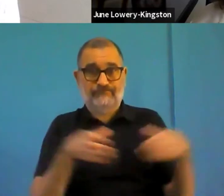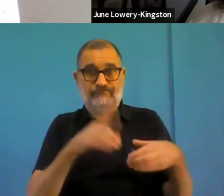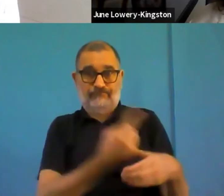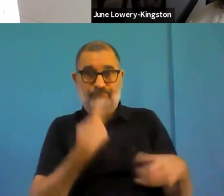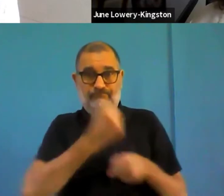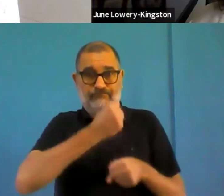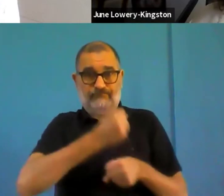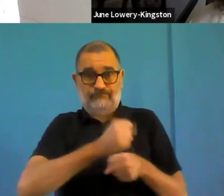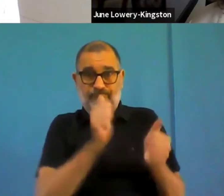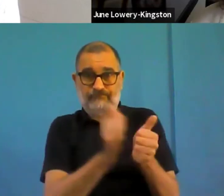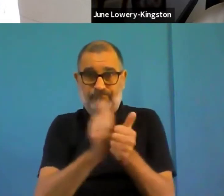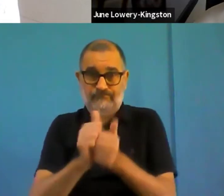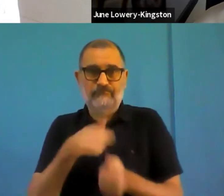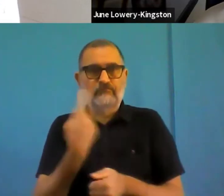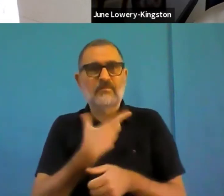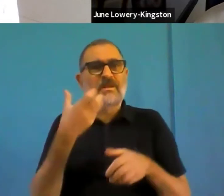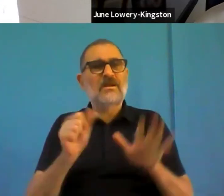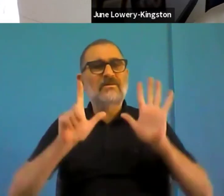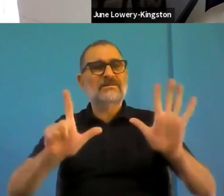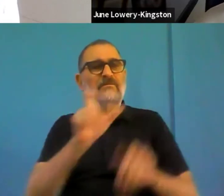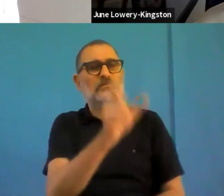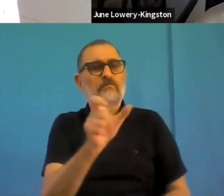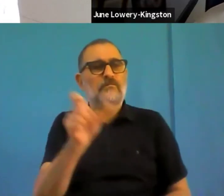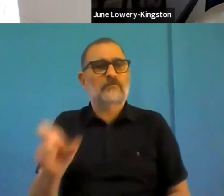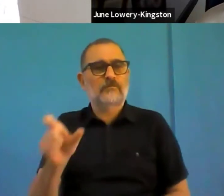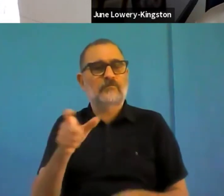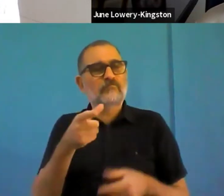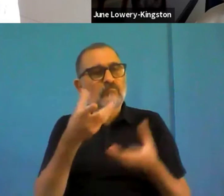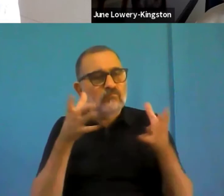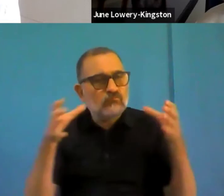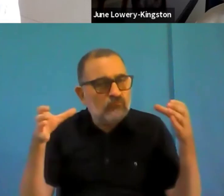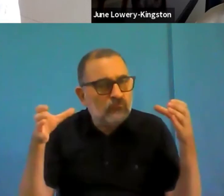it's own story, I think the standard survey, as I say, is much more complex.